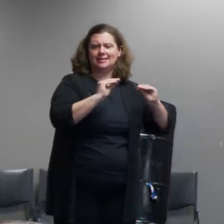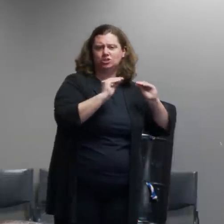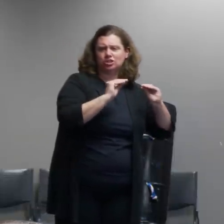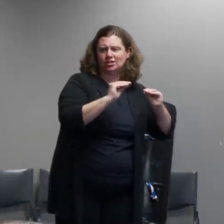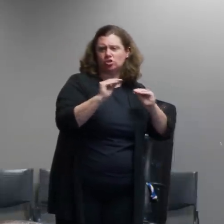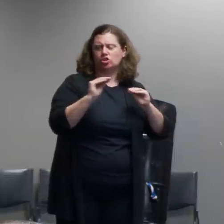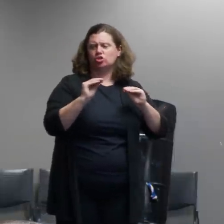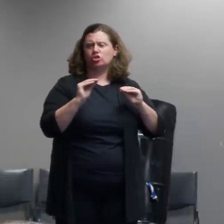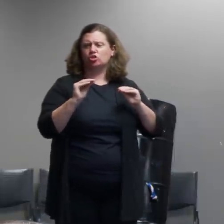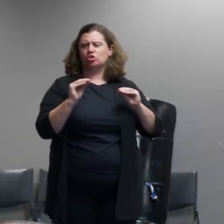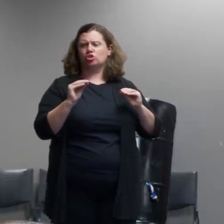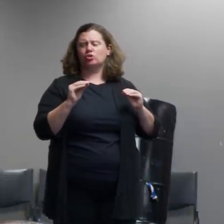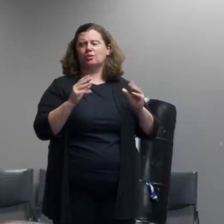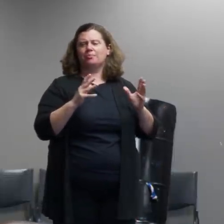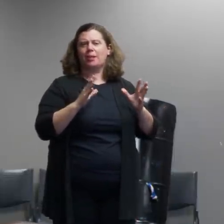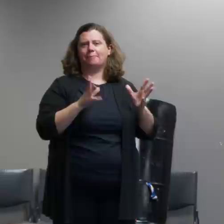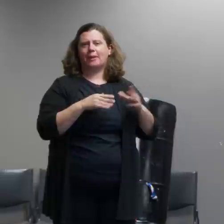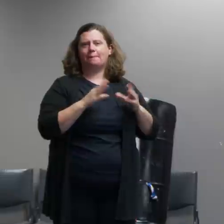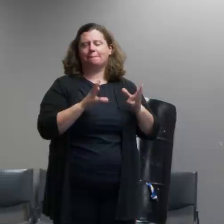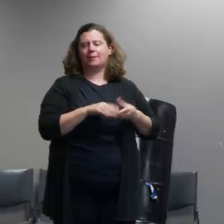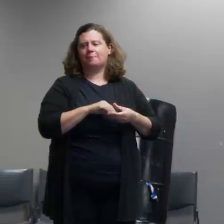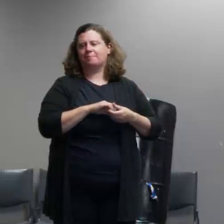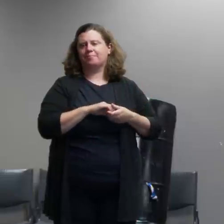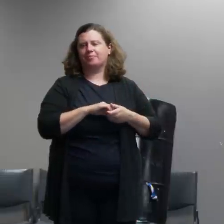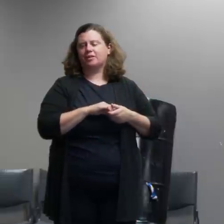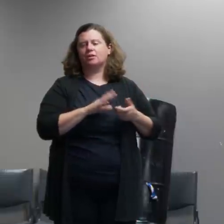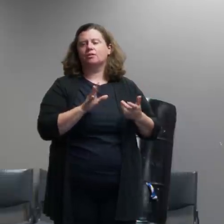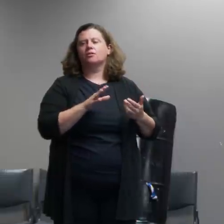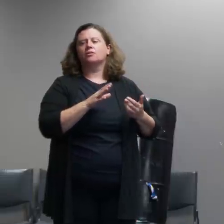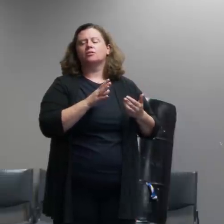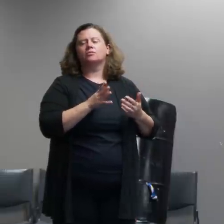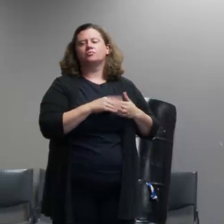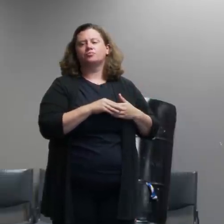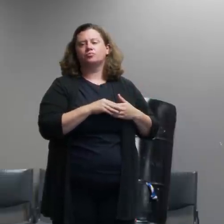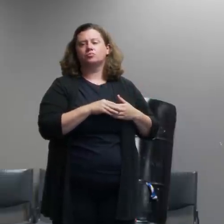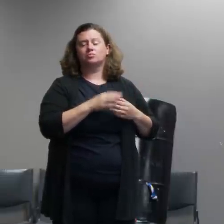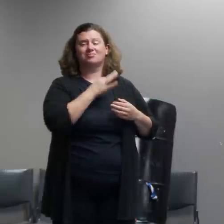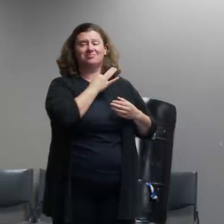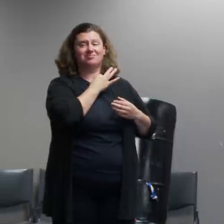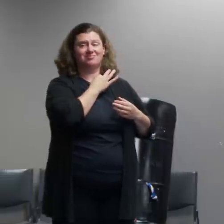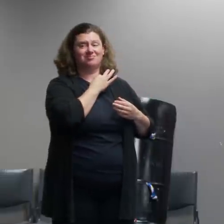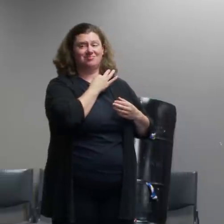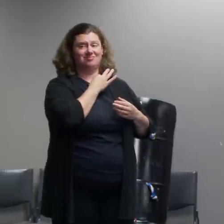dynamic i'm curious if there are people who protest outside the justice center